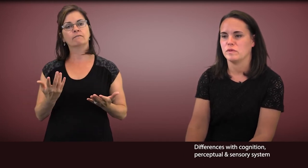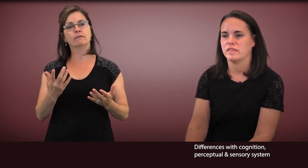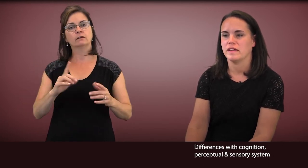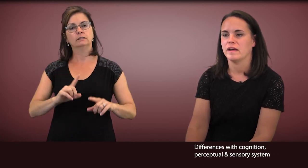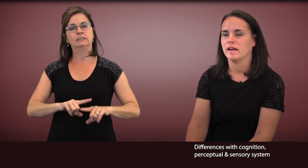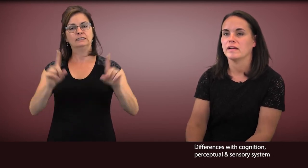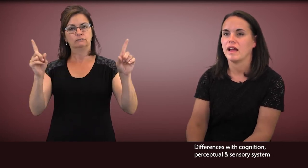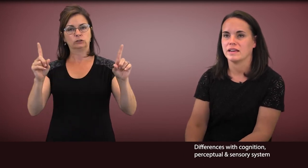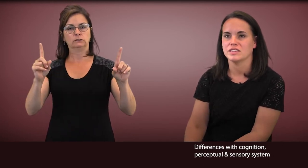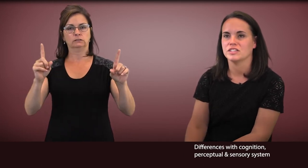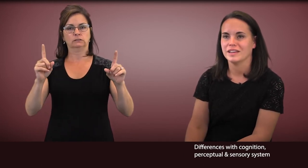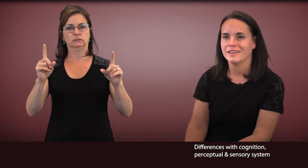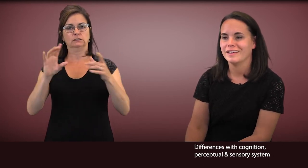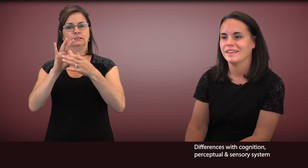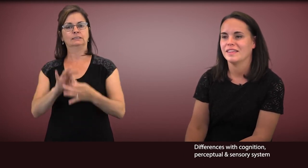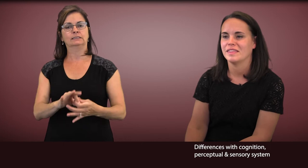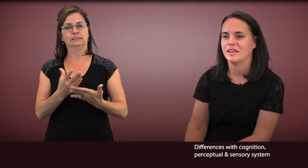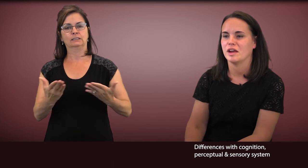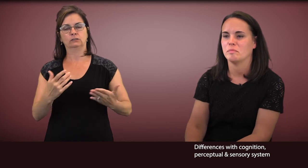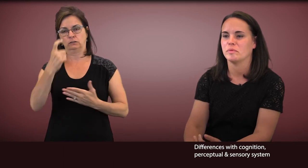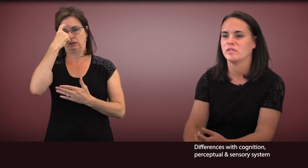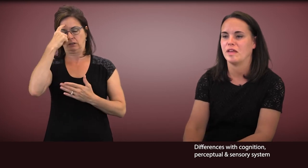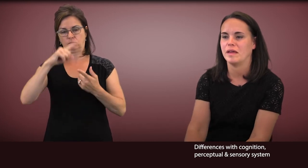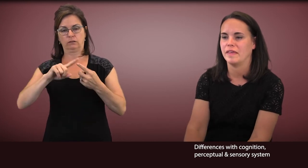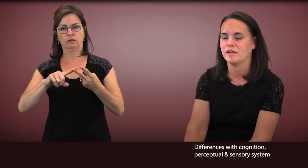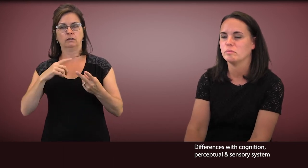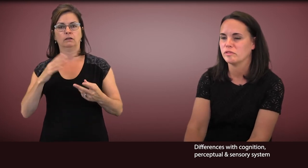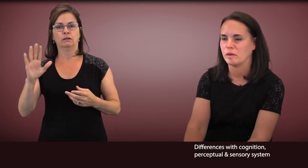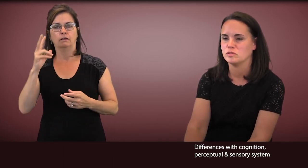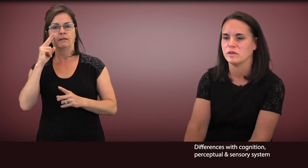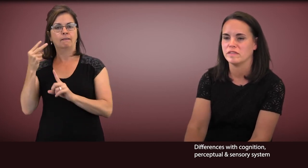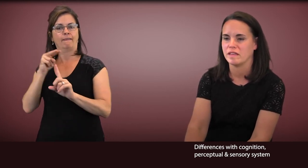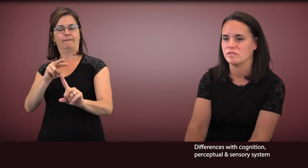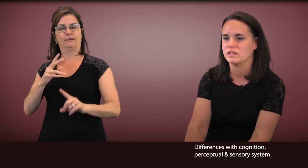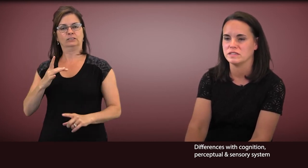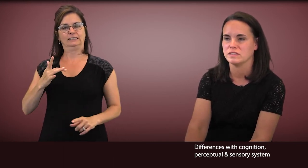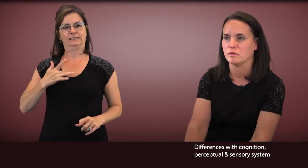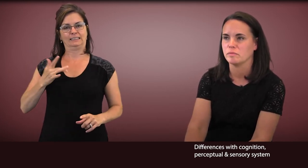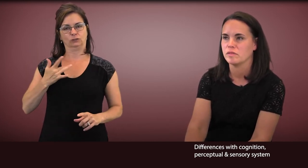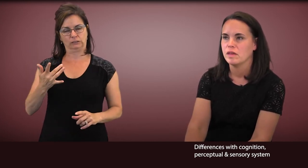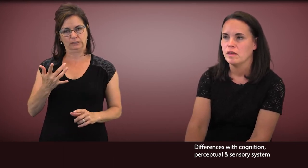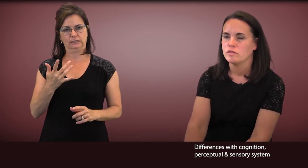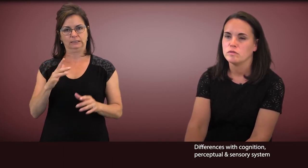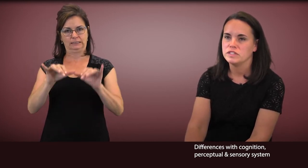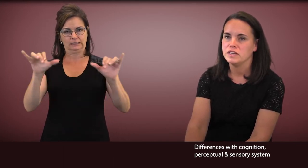with their cognition, and their perceptual and sensory systems.